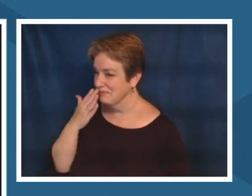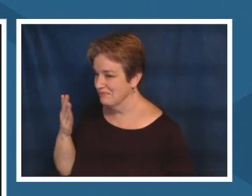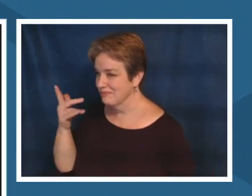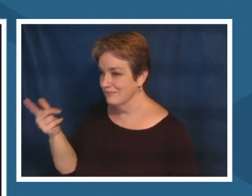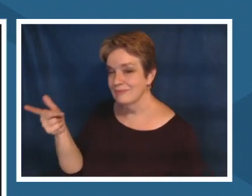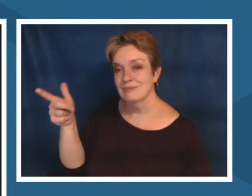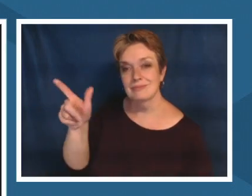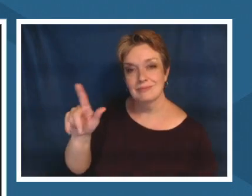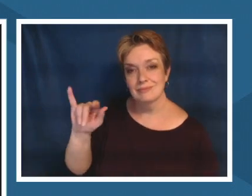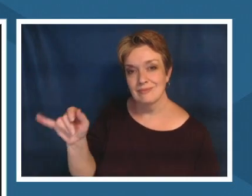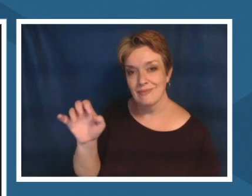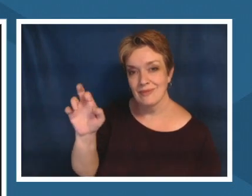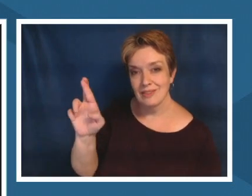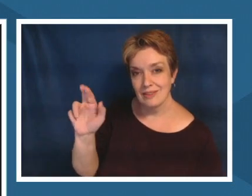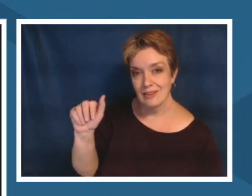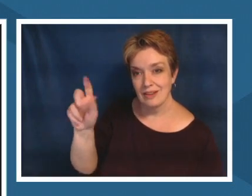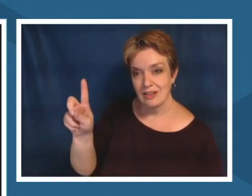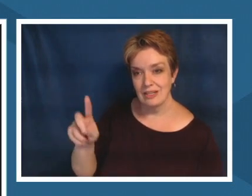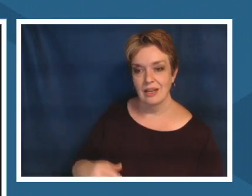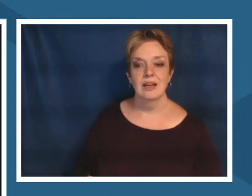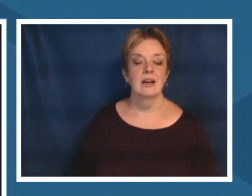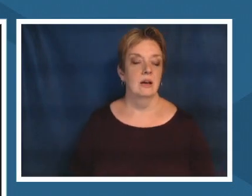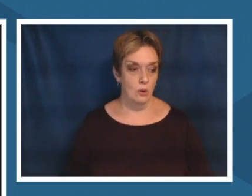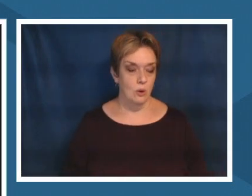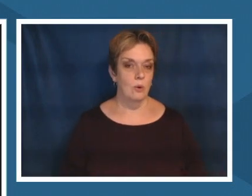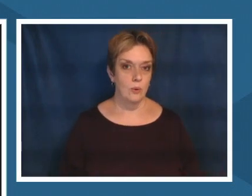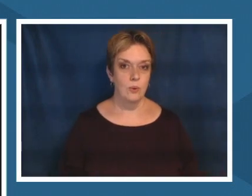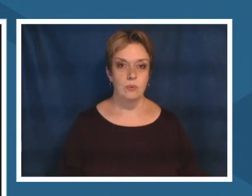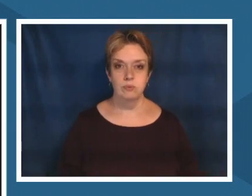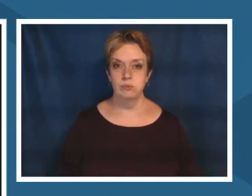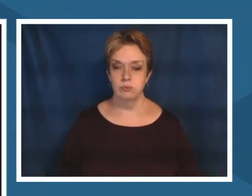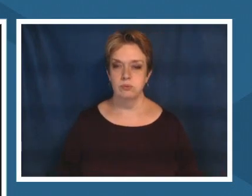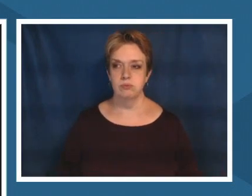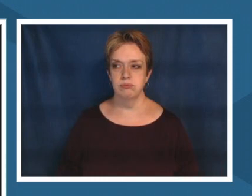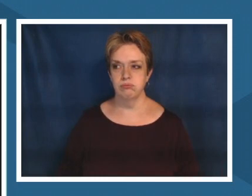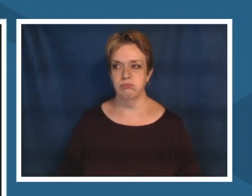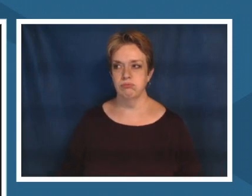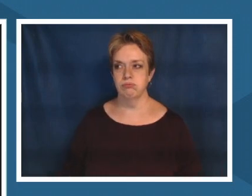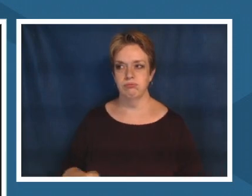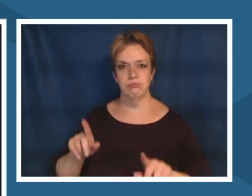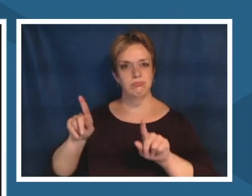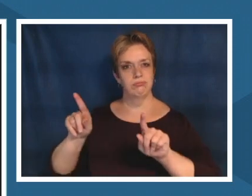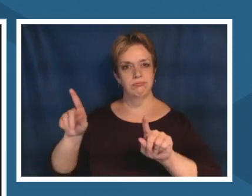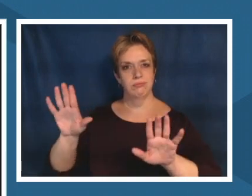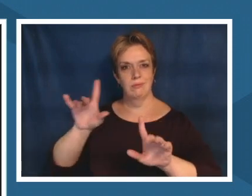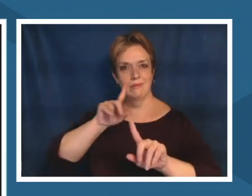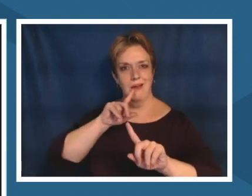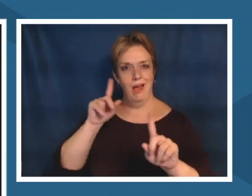yeah i i would have to to echo both um